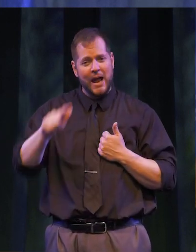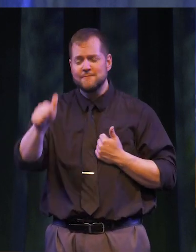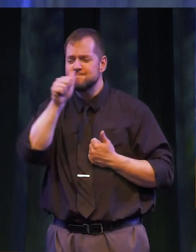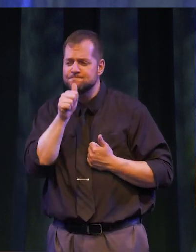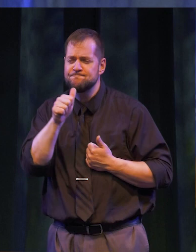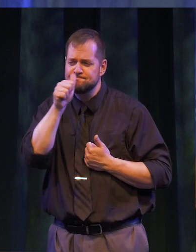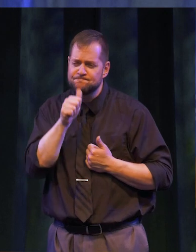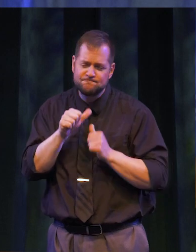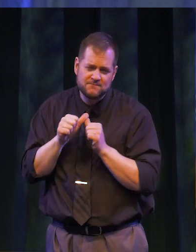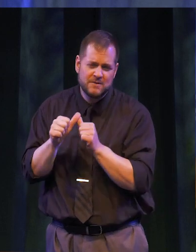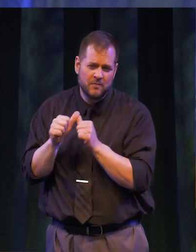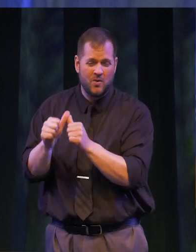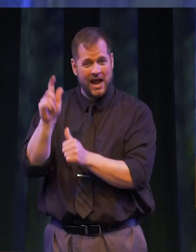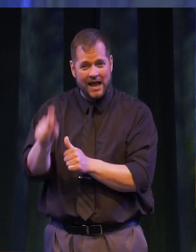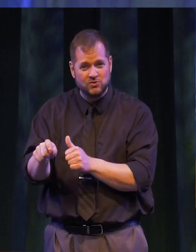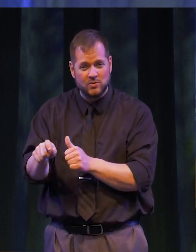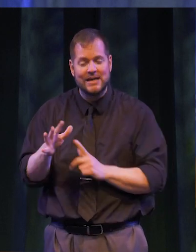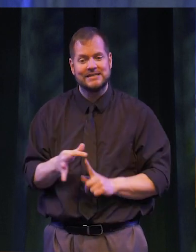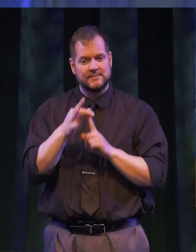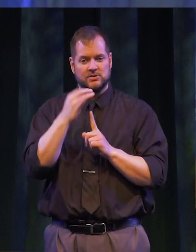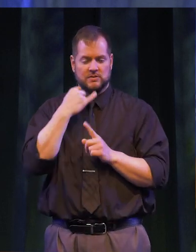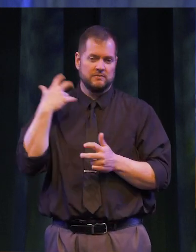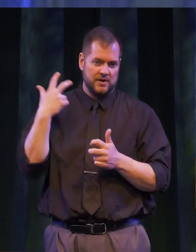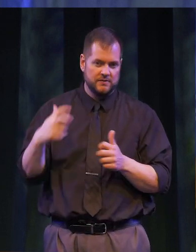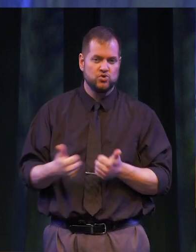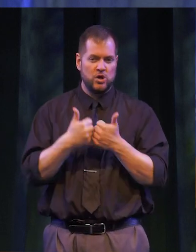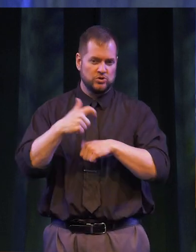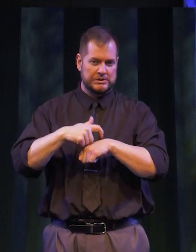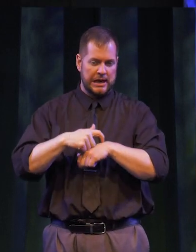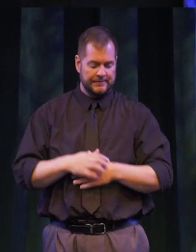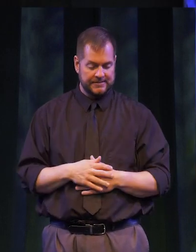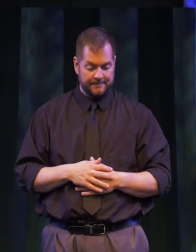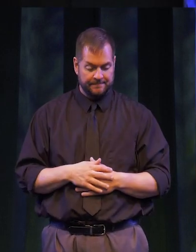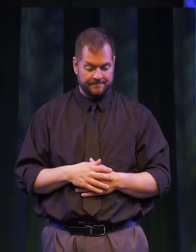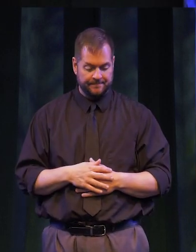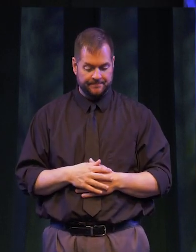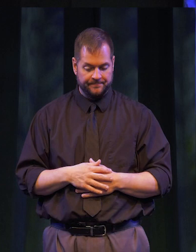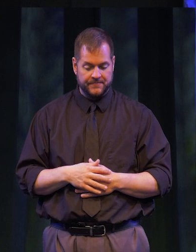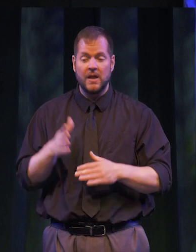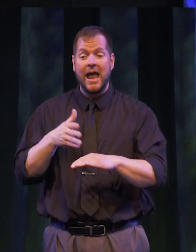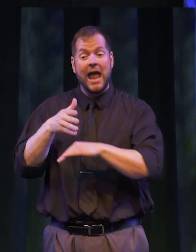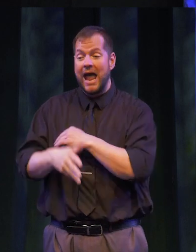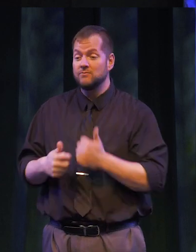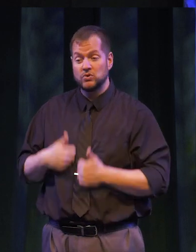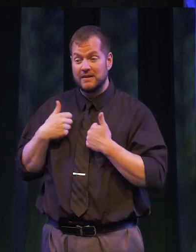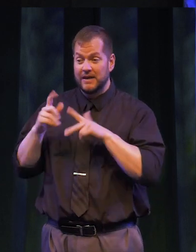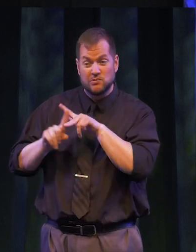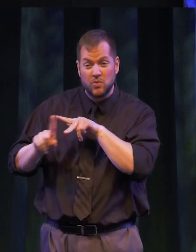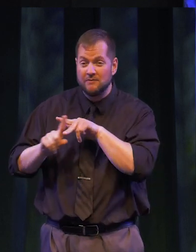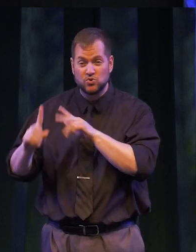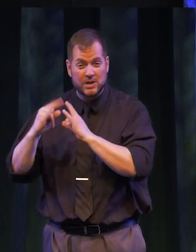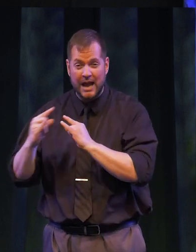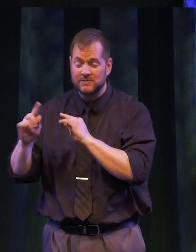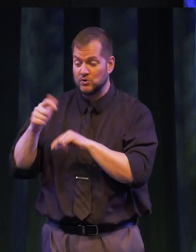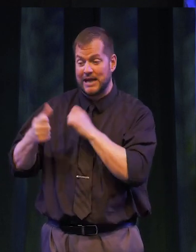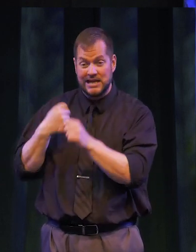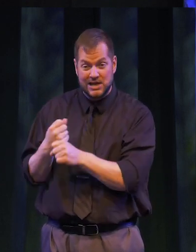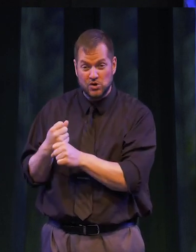persist -- especially during difficulty. After living in refugee camps for over ten years,